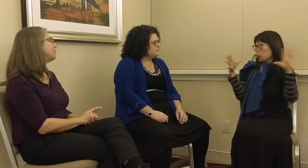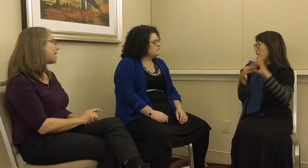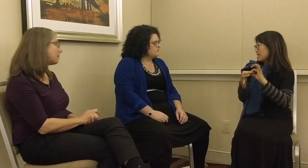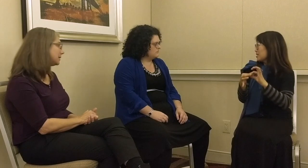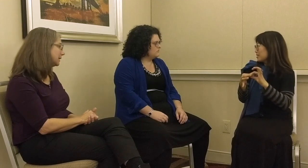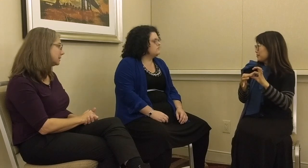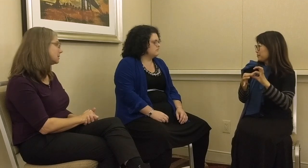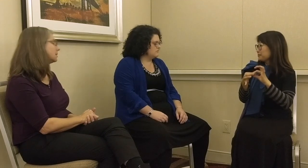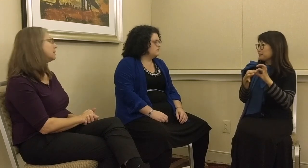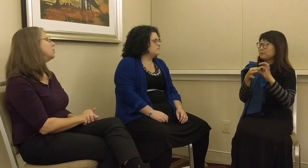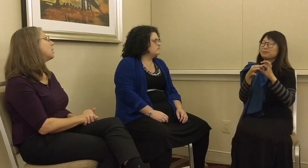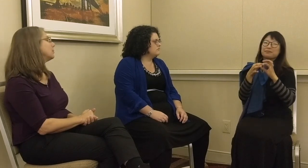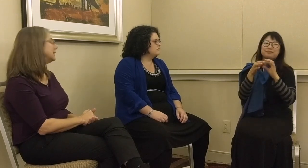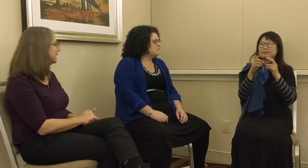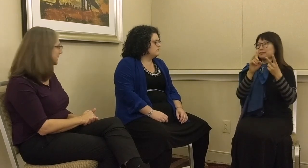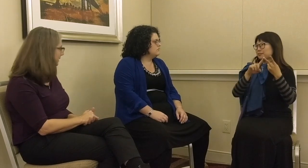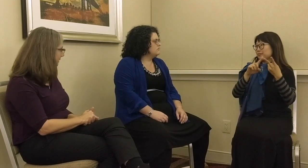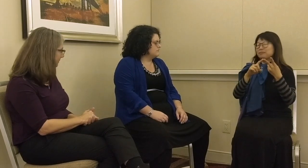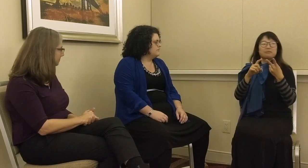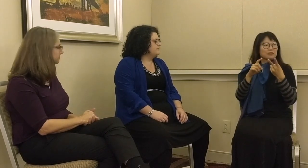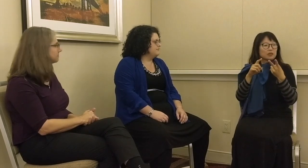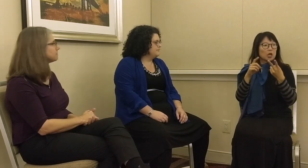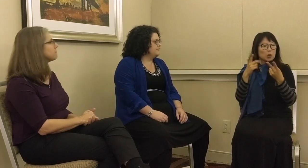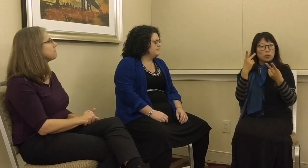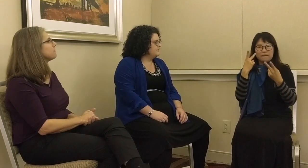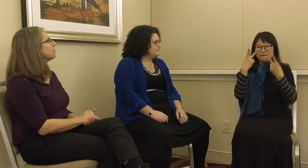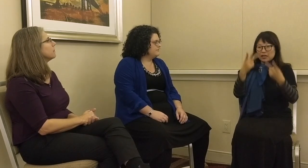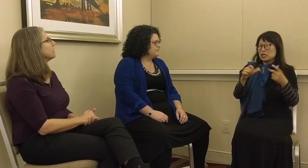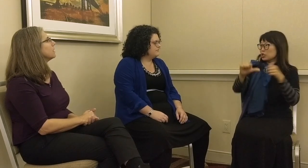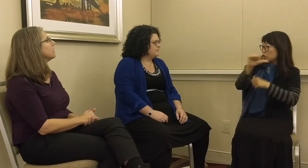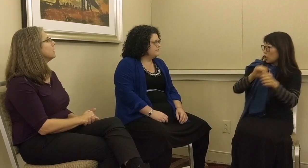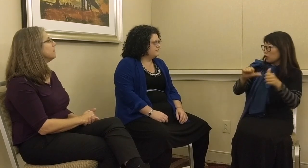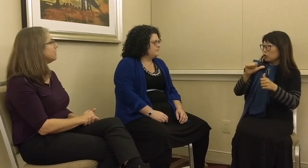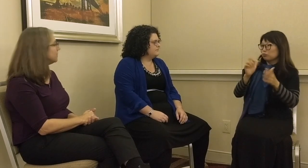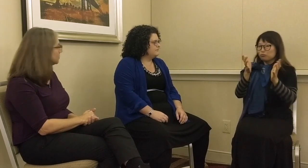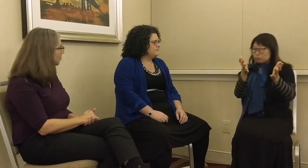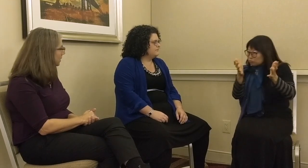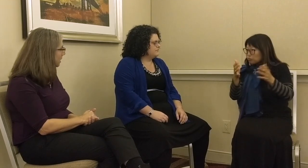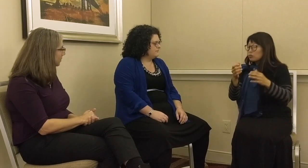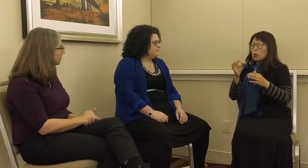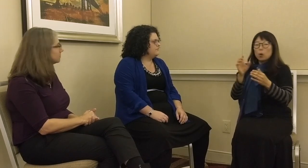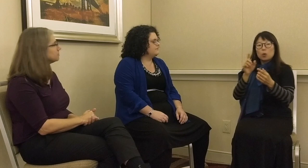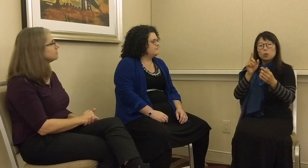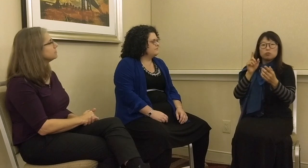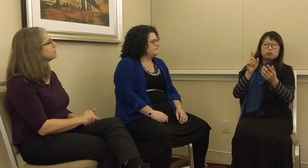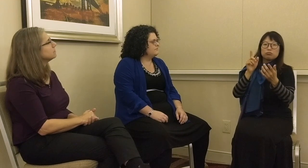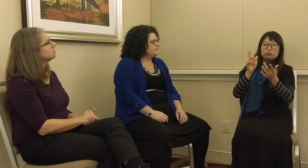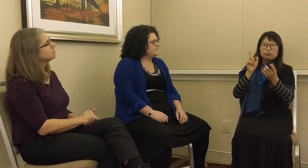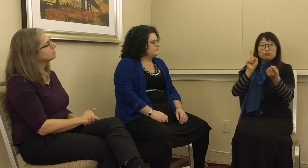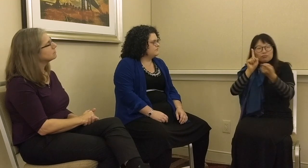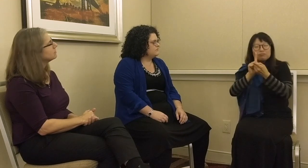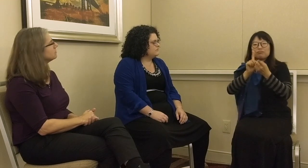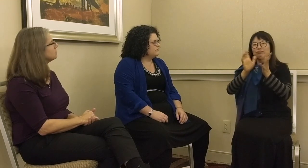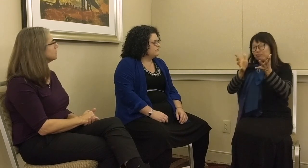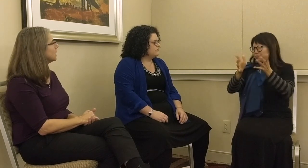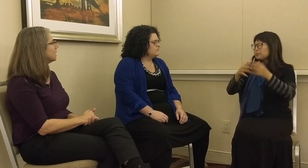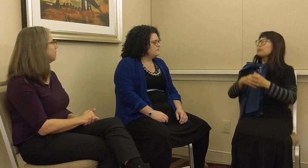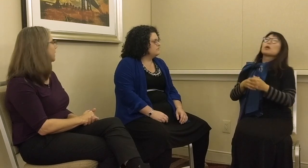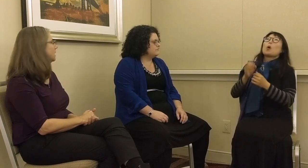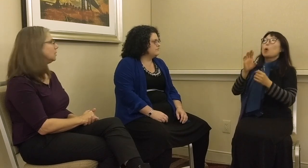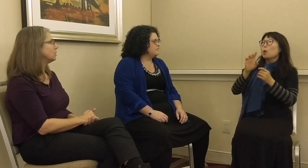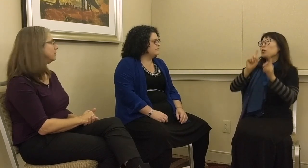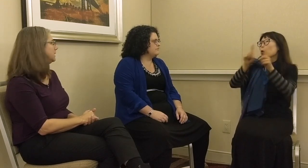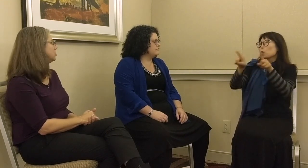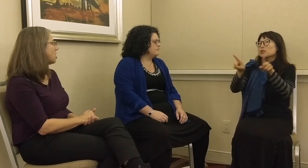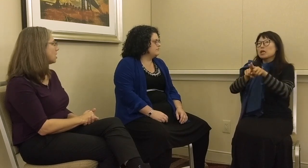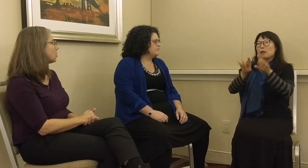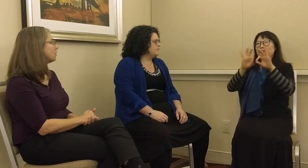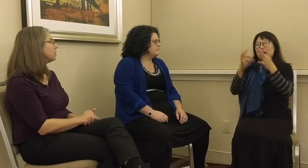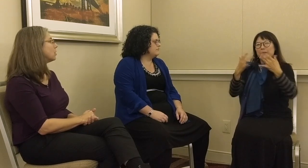families, who are related. They visit one another. They will meet and talk, or they’ll